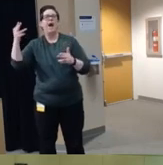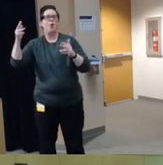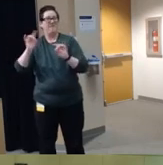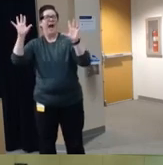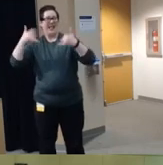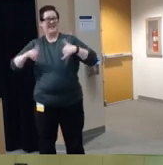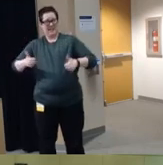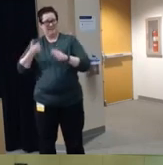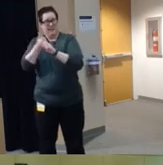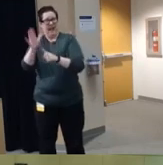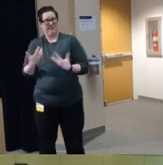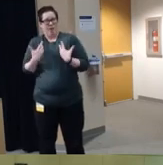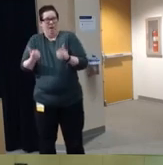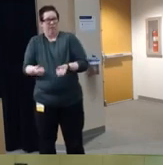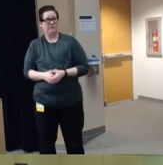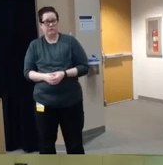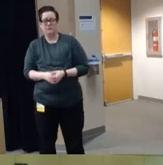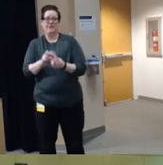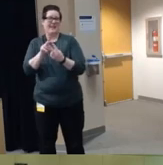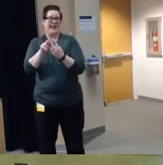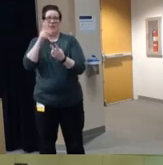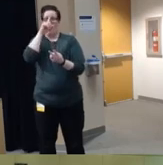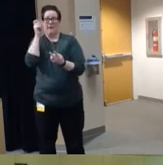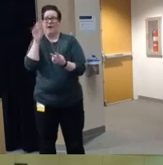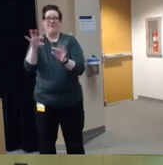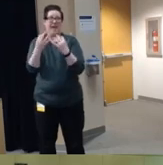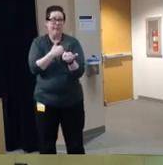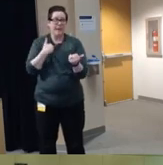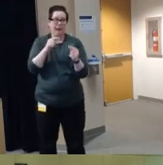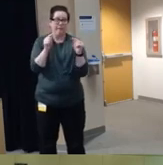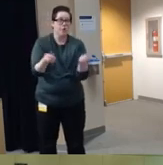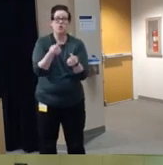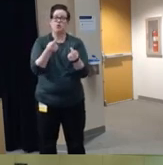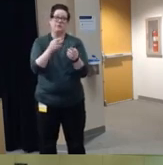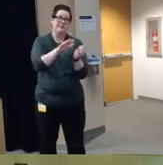their well-being either because a family member was impacted or um shooting at their